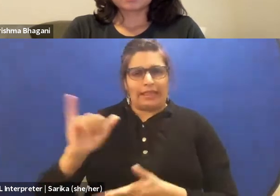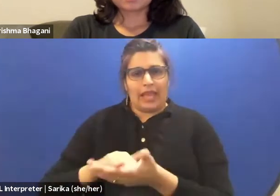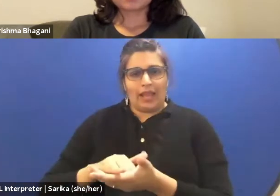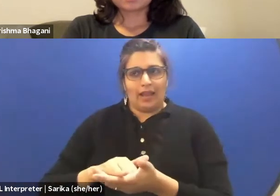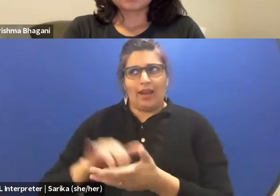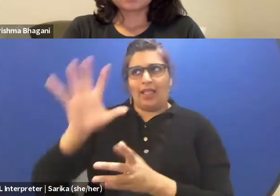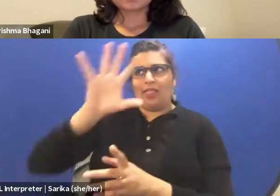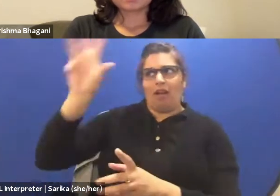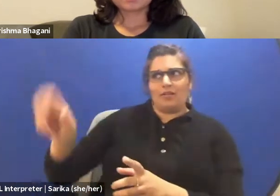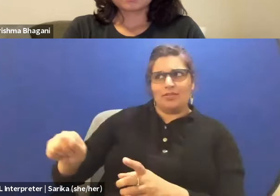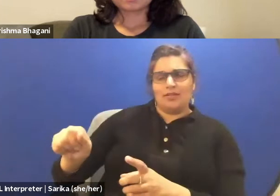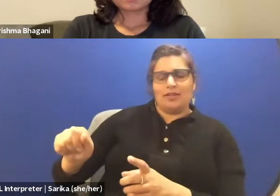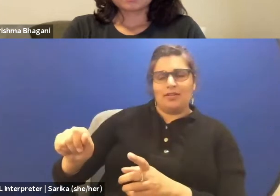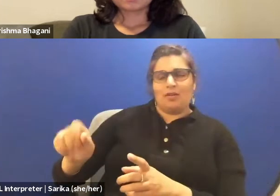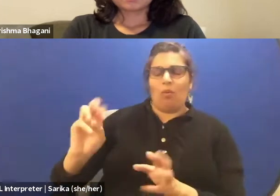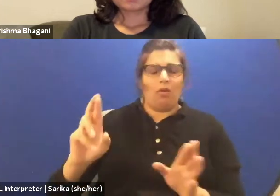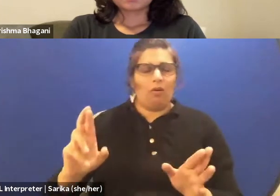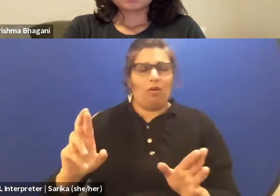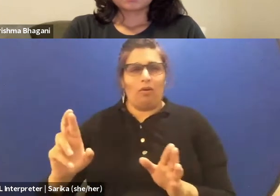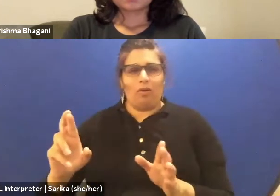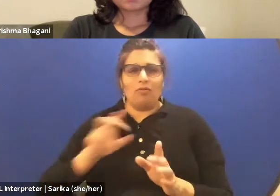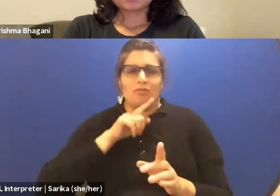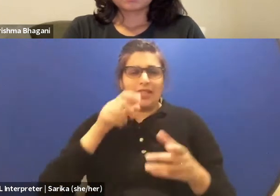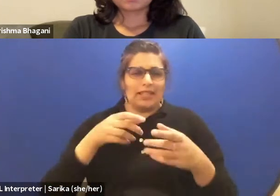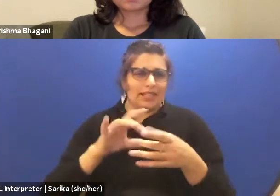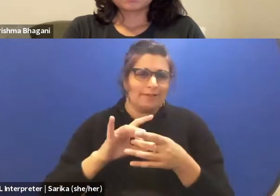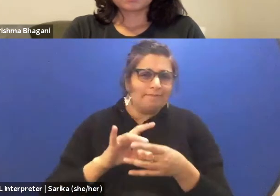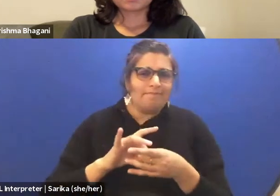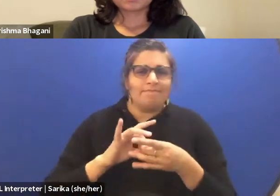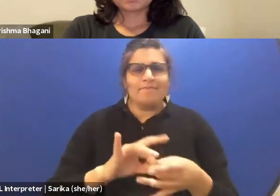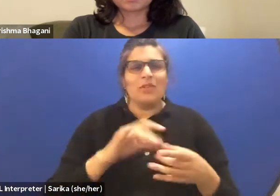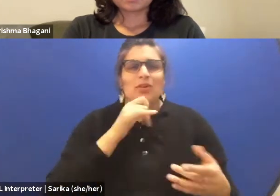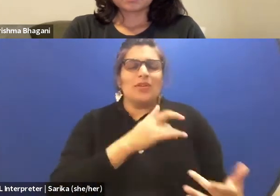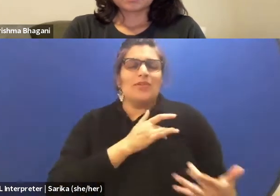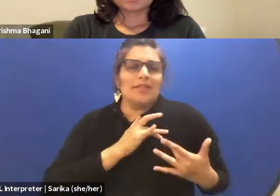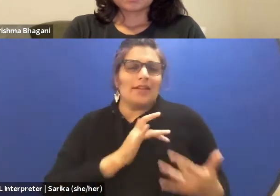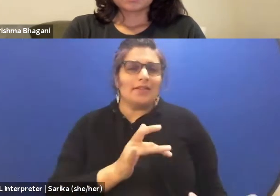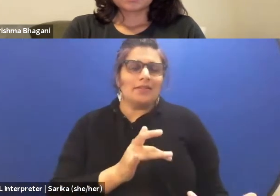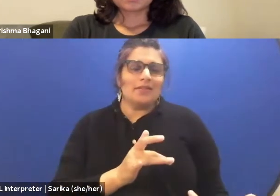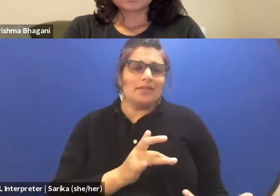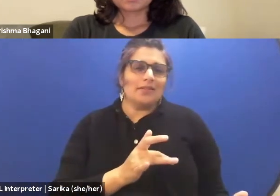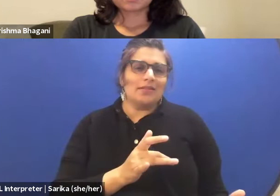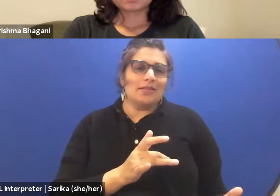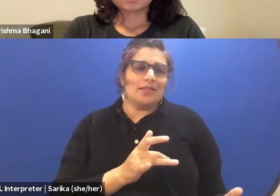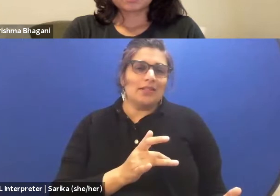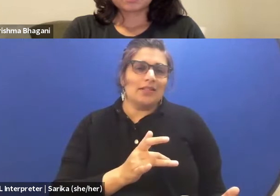or maybe to even stretch it further that we don't necessarily have formal training